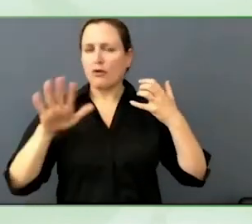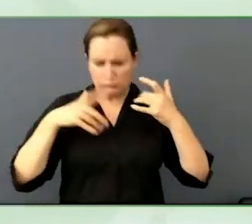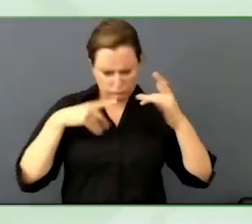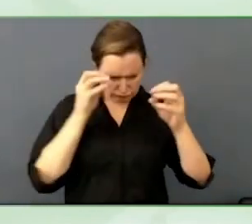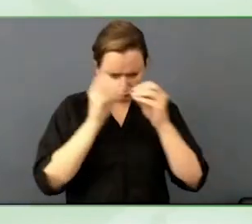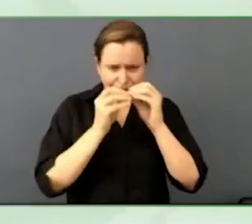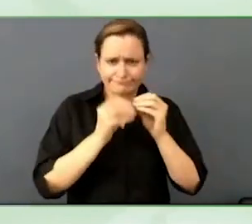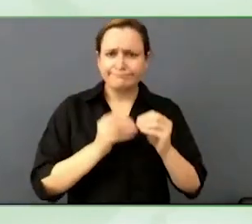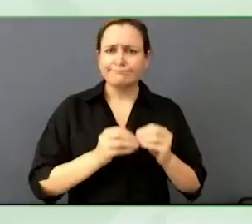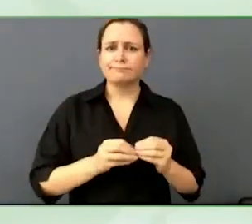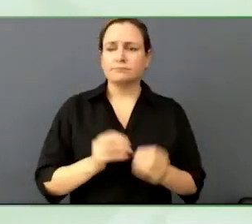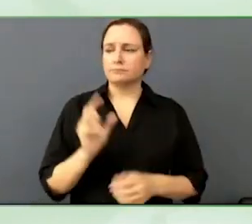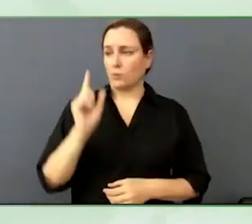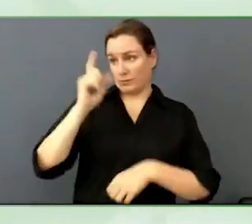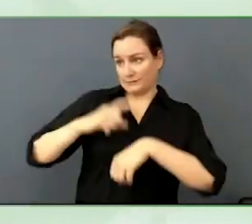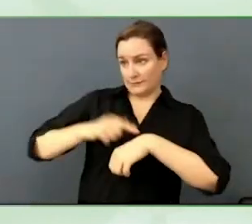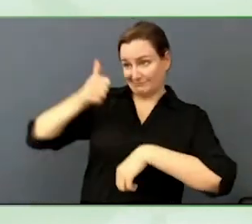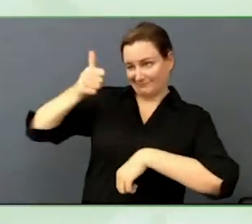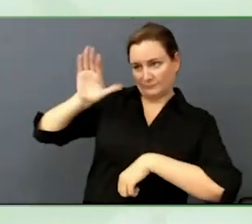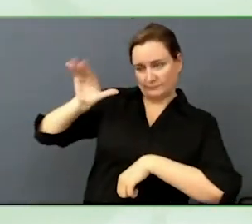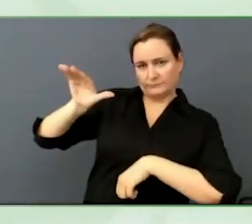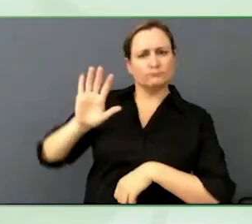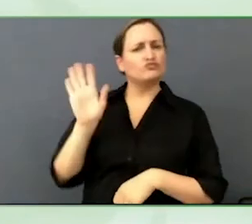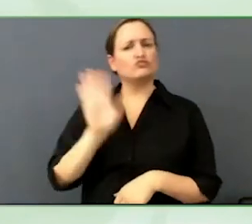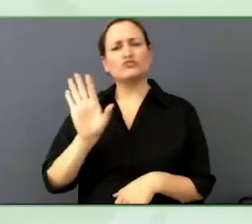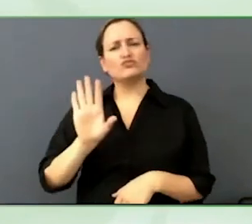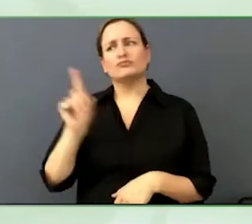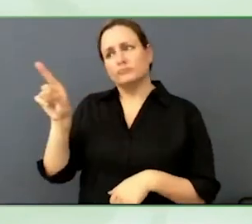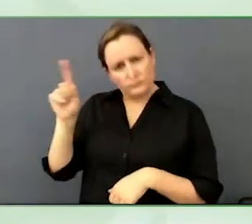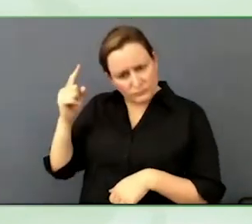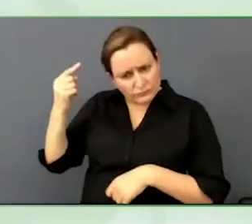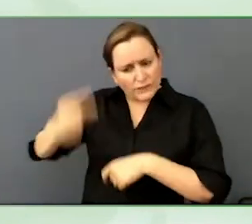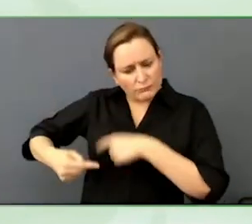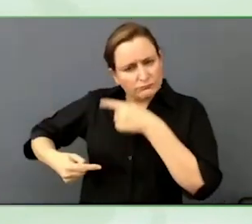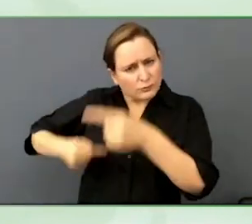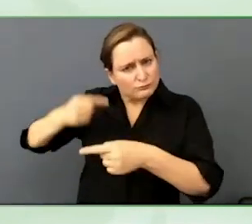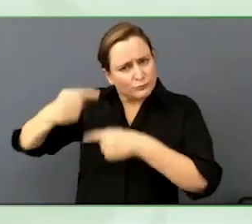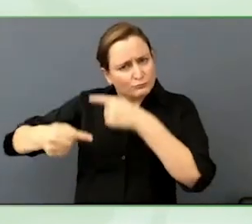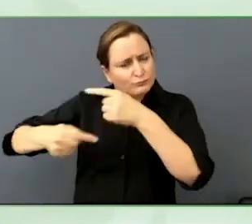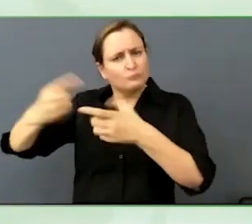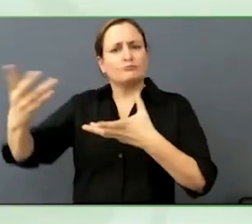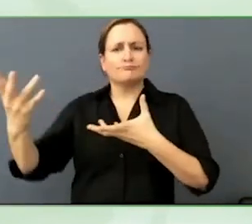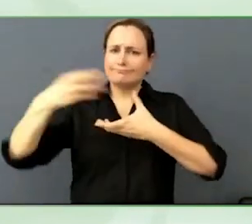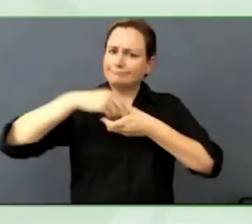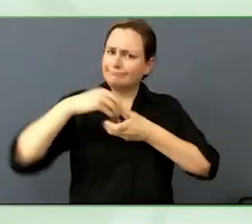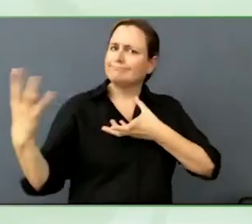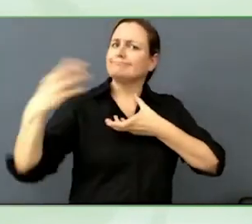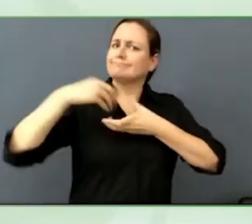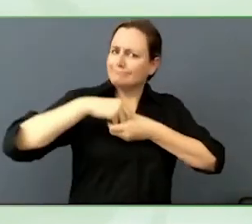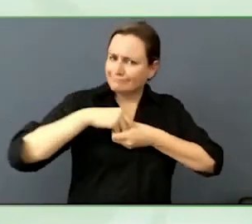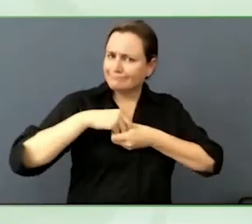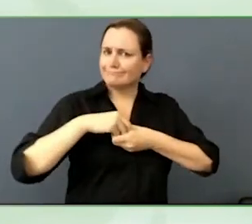That is how you can make sure that whatever solution you produces